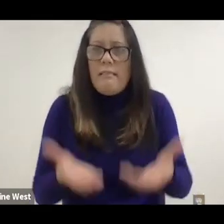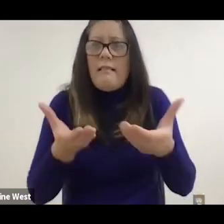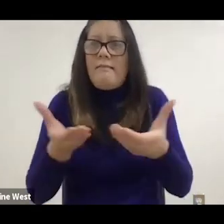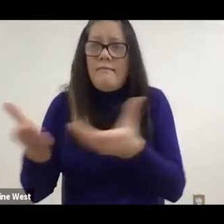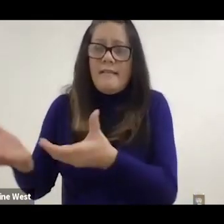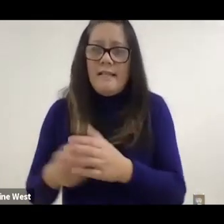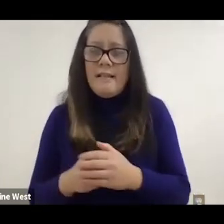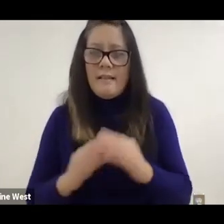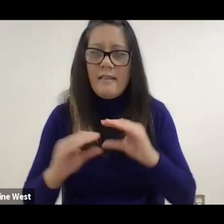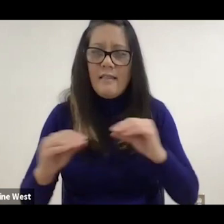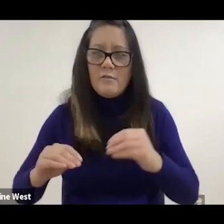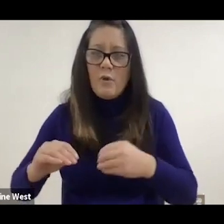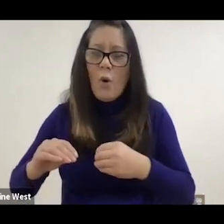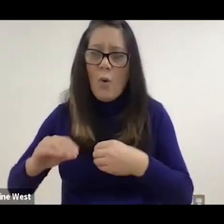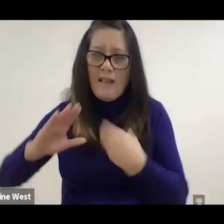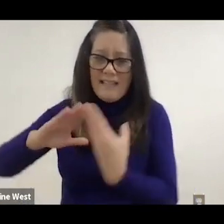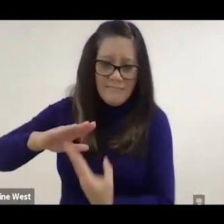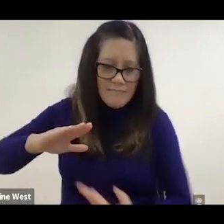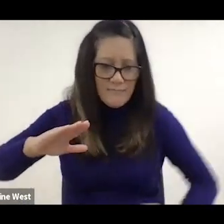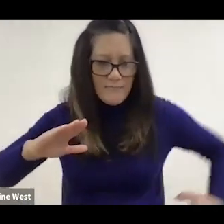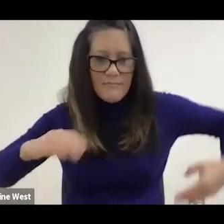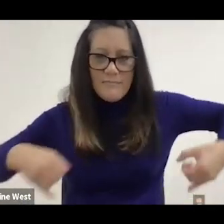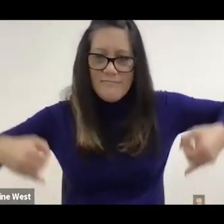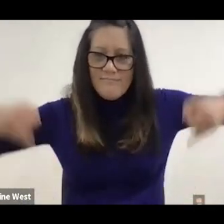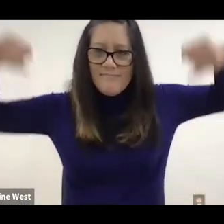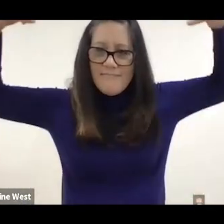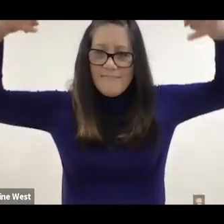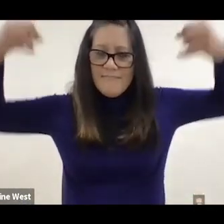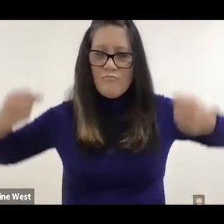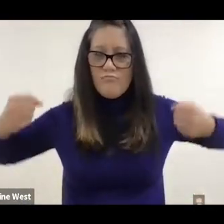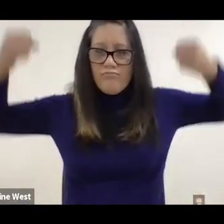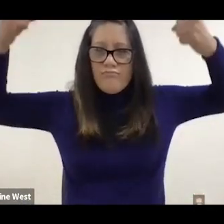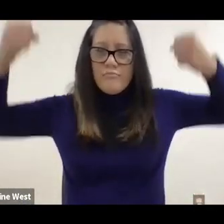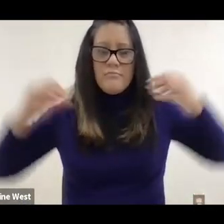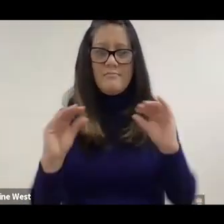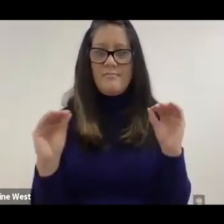No putting the sling underneath the person, and there's studies that have shown,